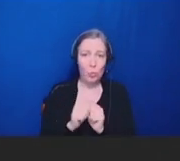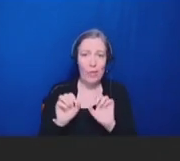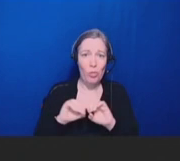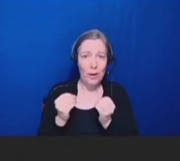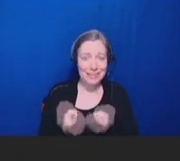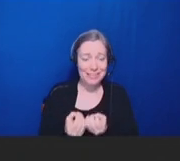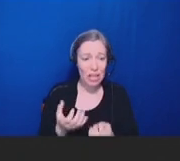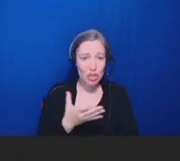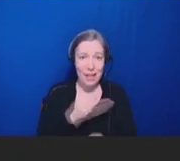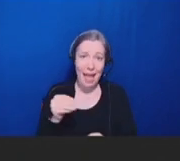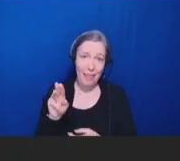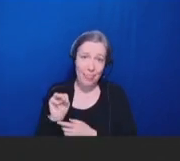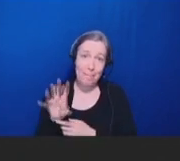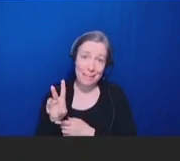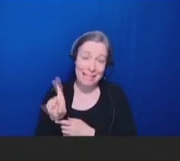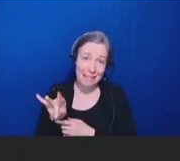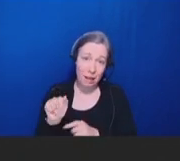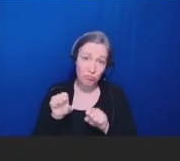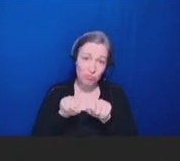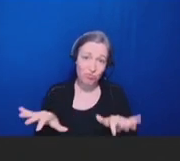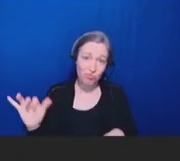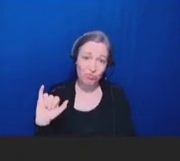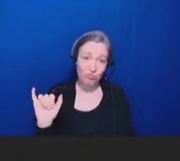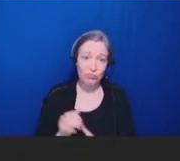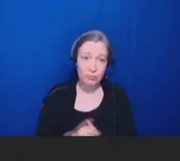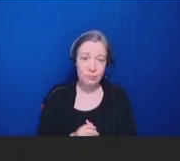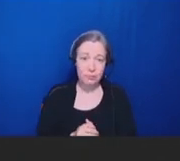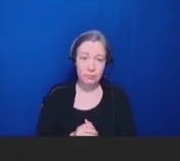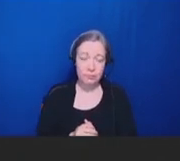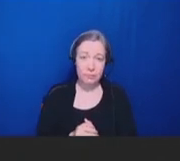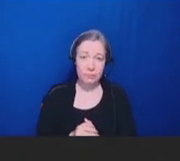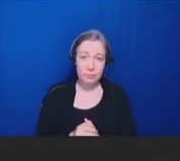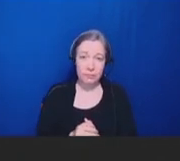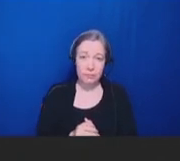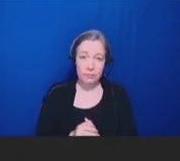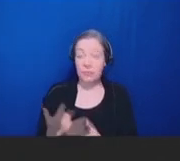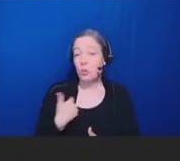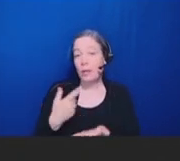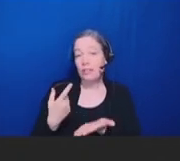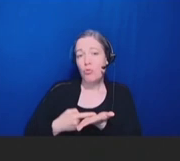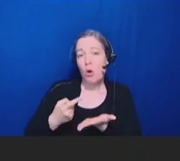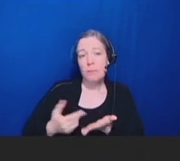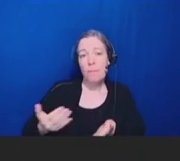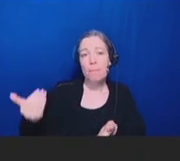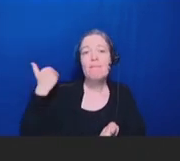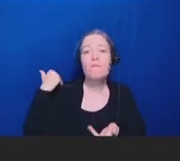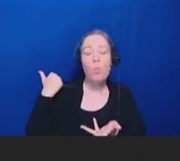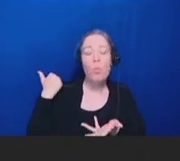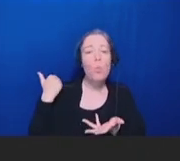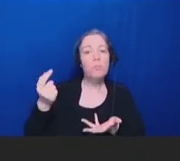we've seen. And as we've kind of talked about before, you know, given the number of new